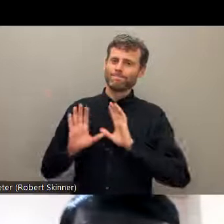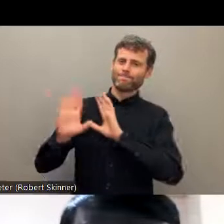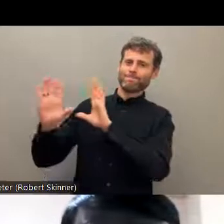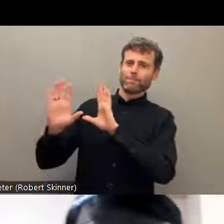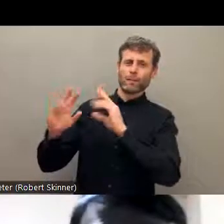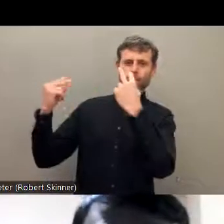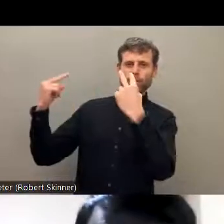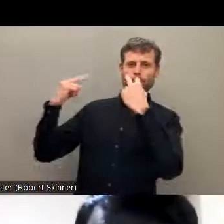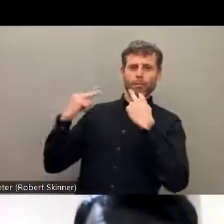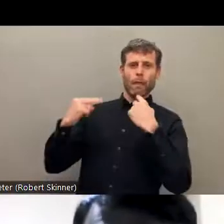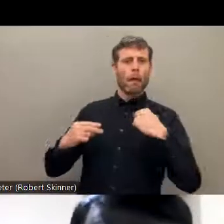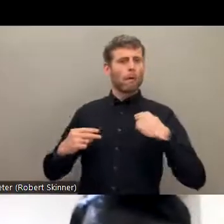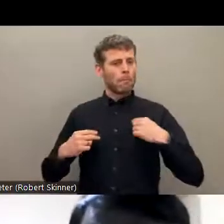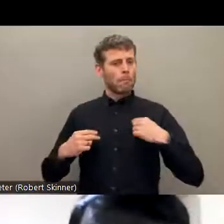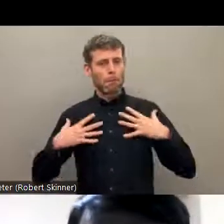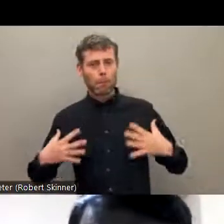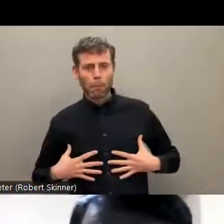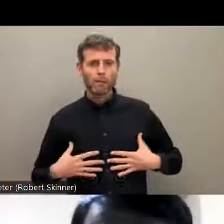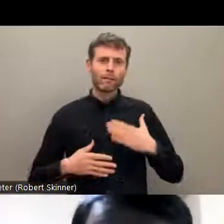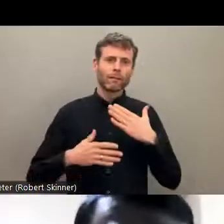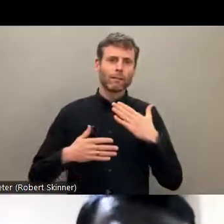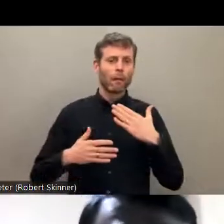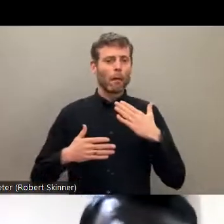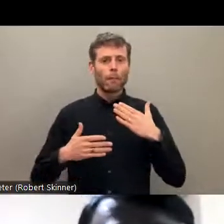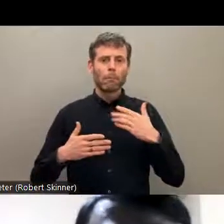That's one of the realities that we haven't realized. And Dalit